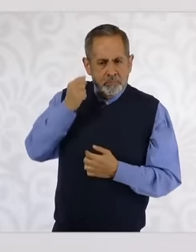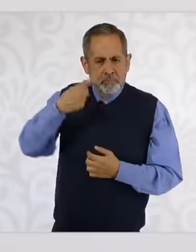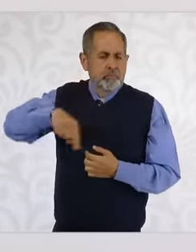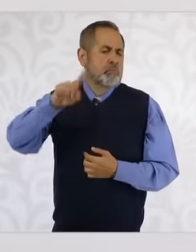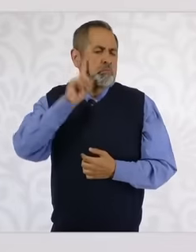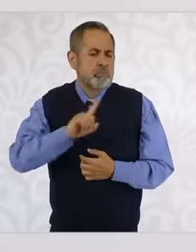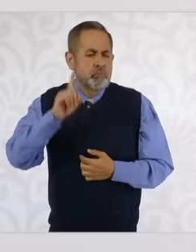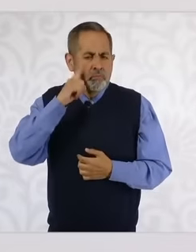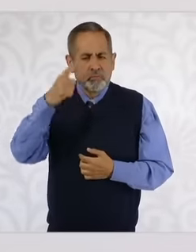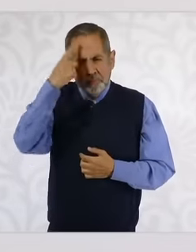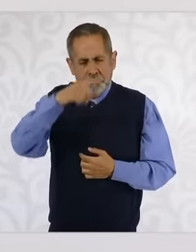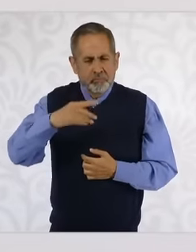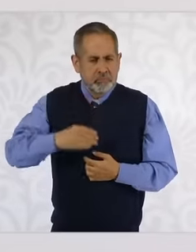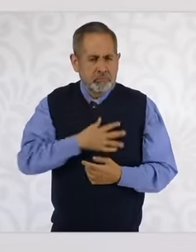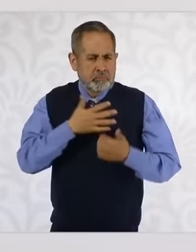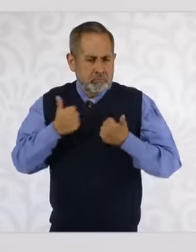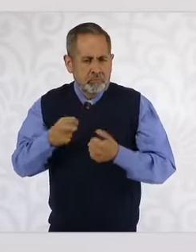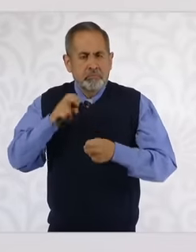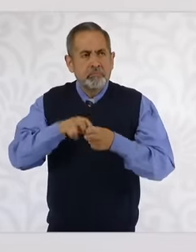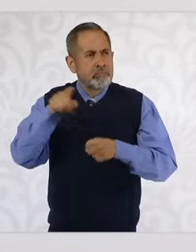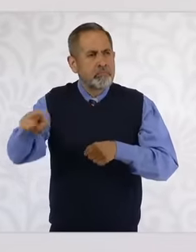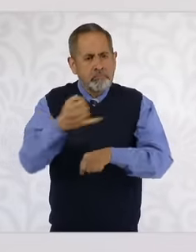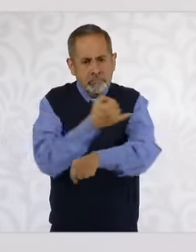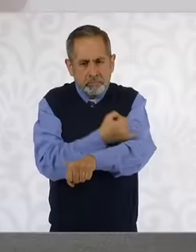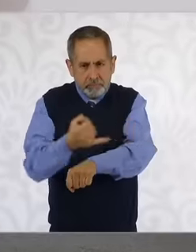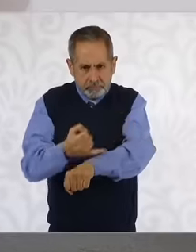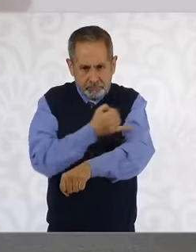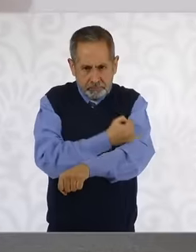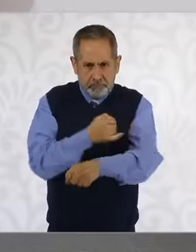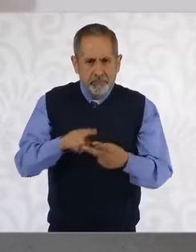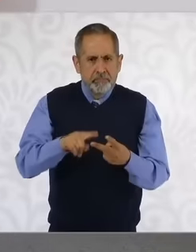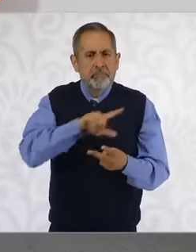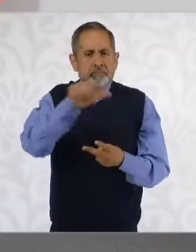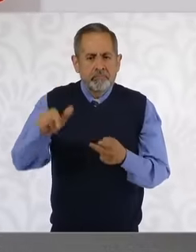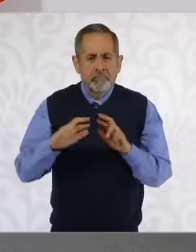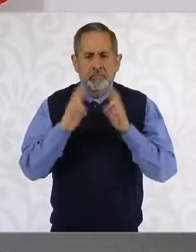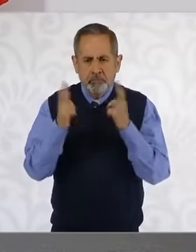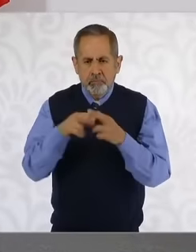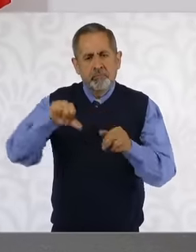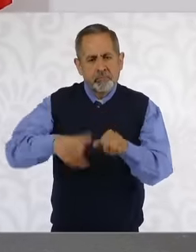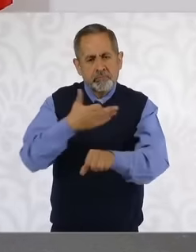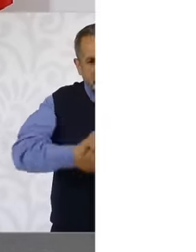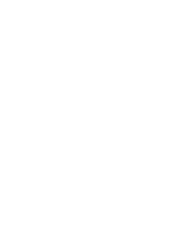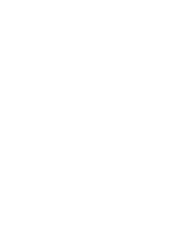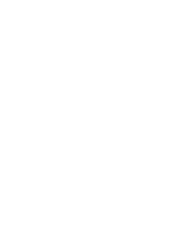for well-being in Iztapalapa and then meetings here in the afternoon Thank you all and